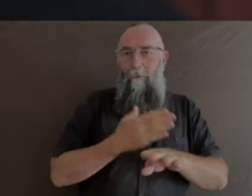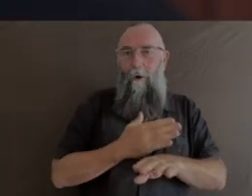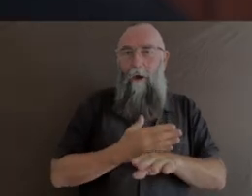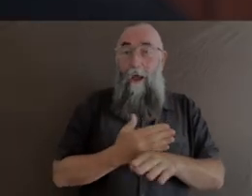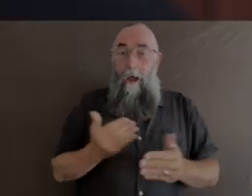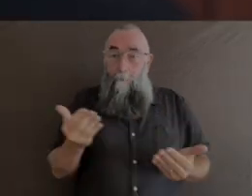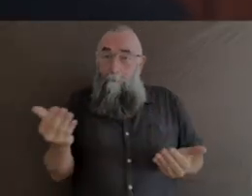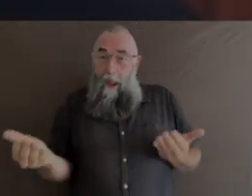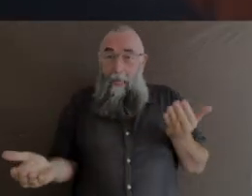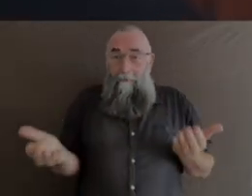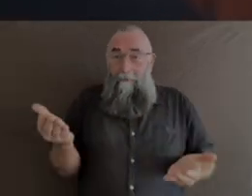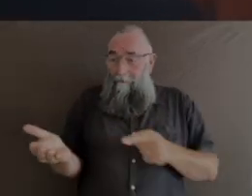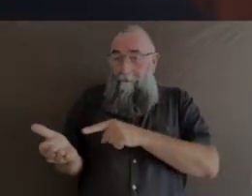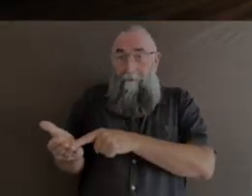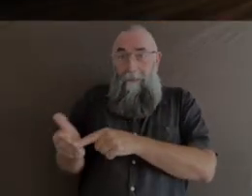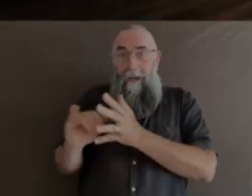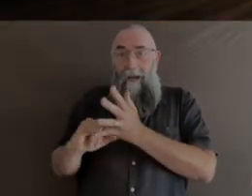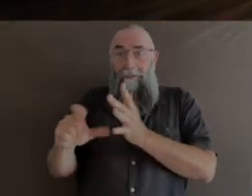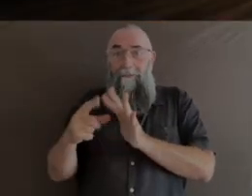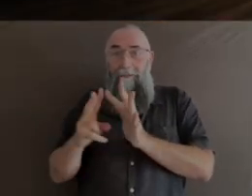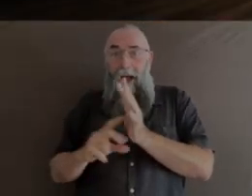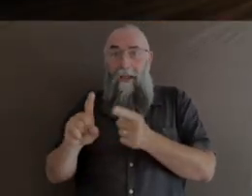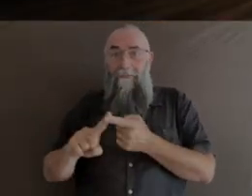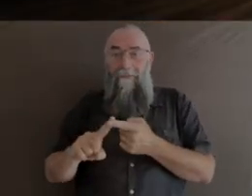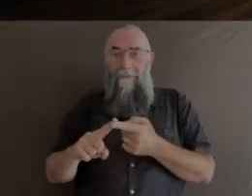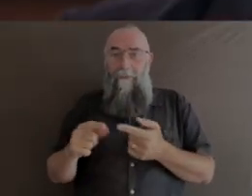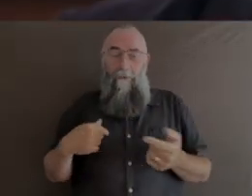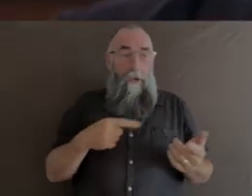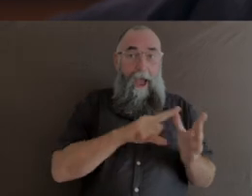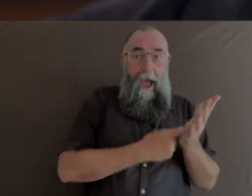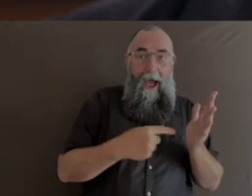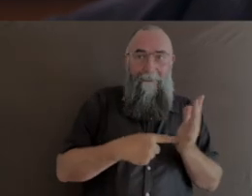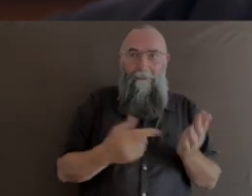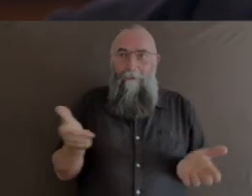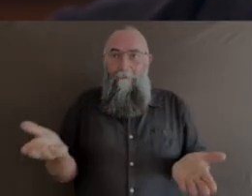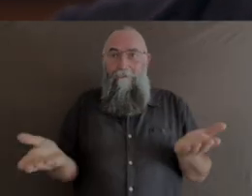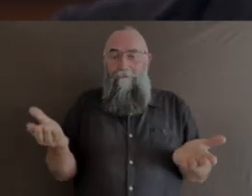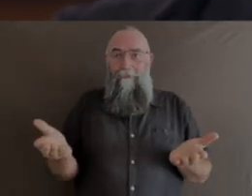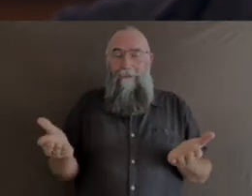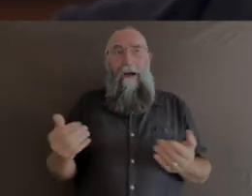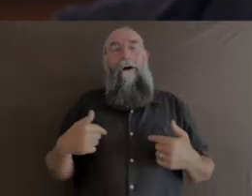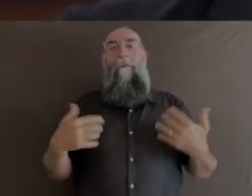He is my key reason for being able to survive in this world. I wonder if there's a mutual sense of curiosity